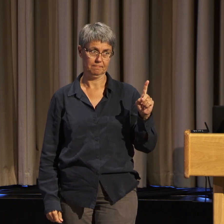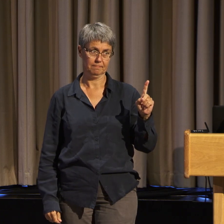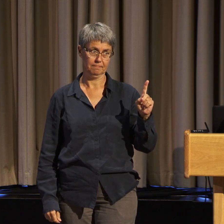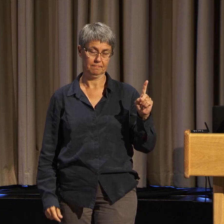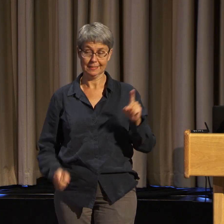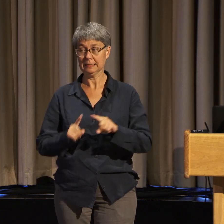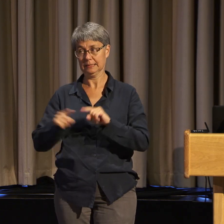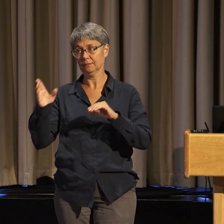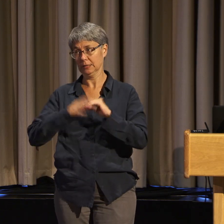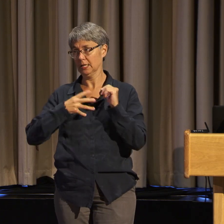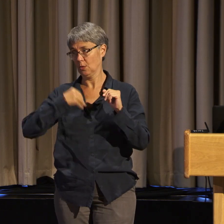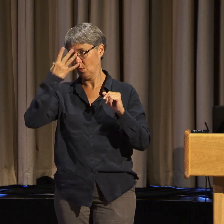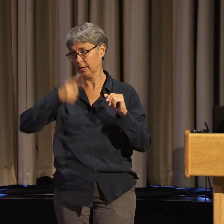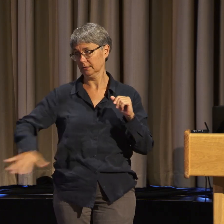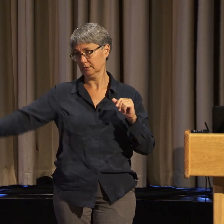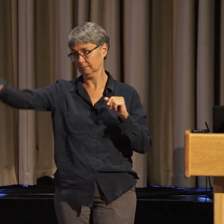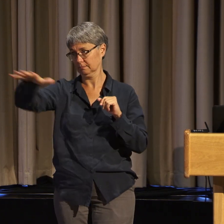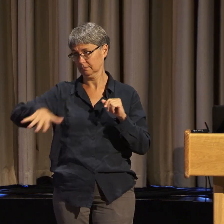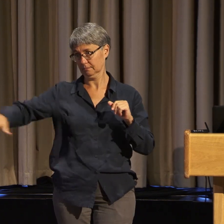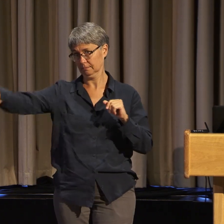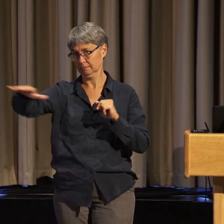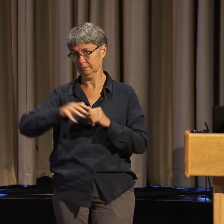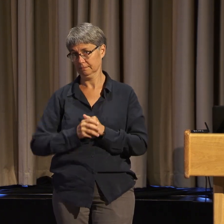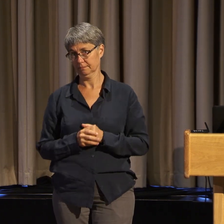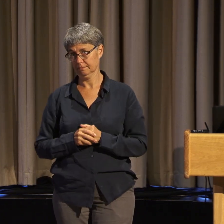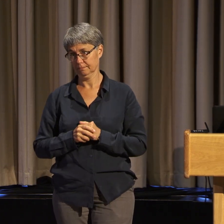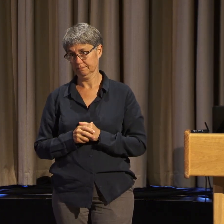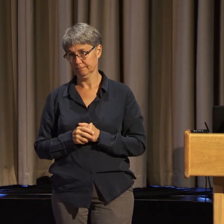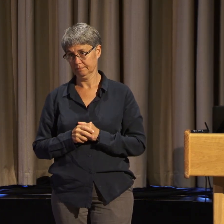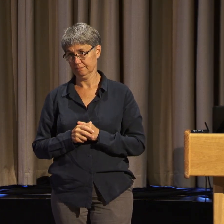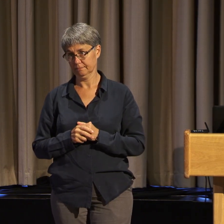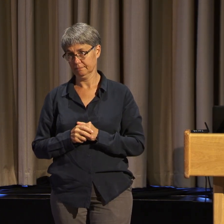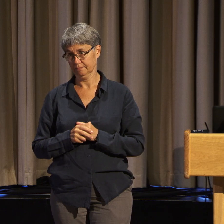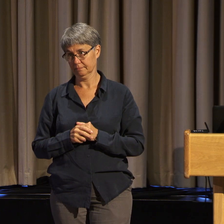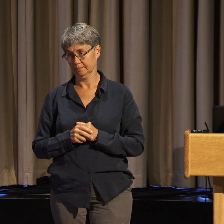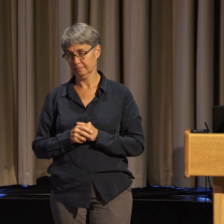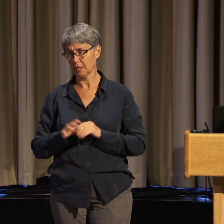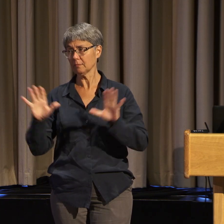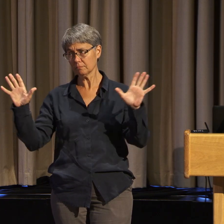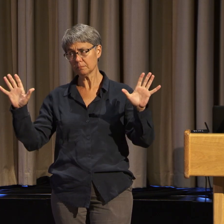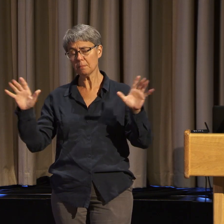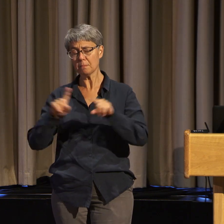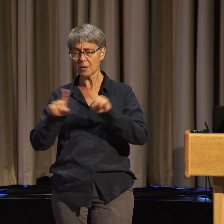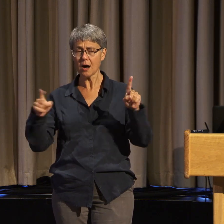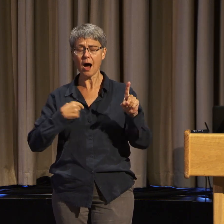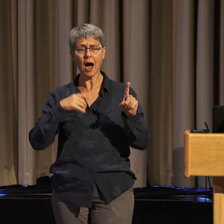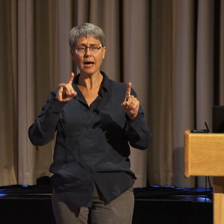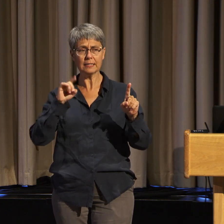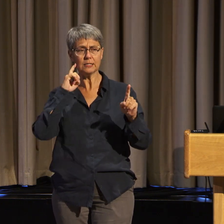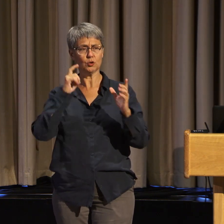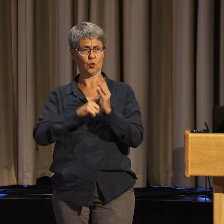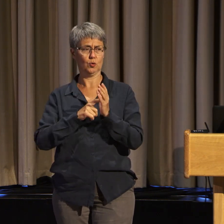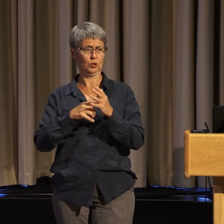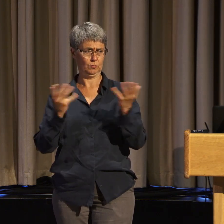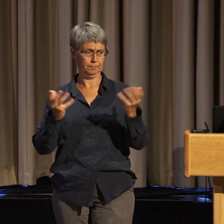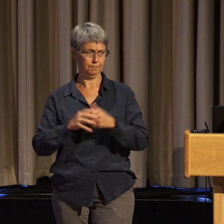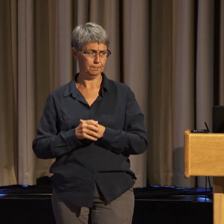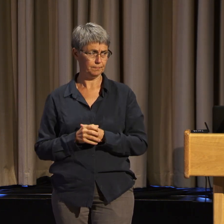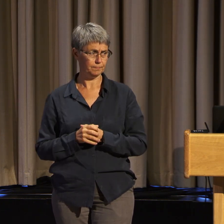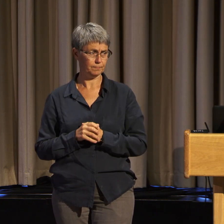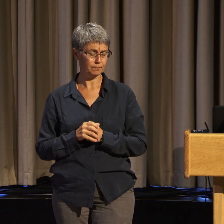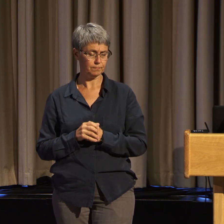And then I began to notice that although there were--